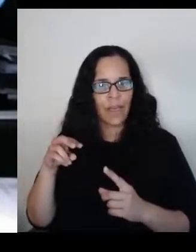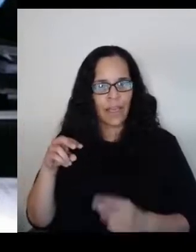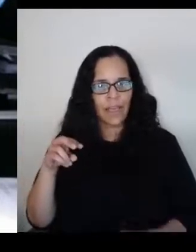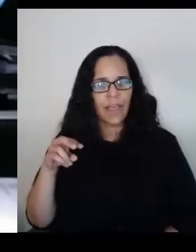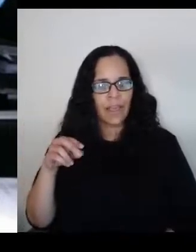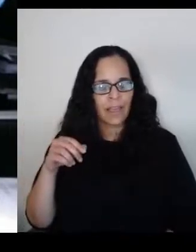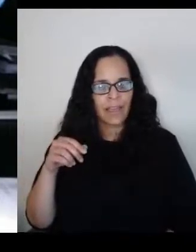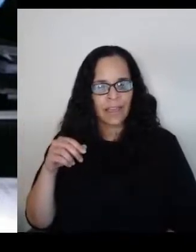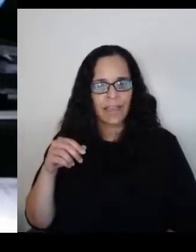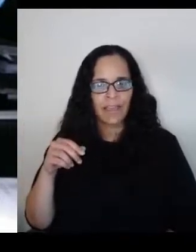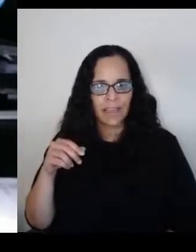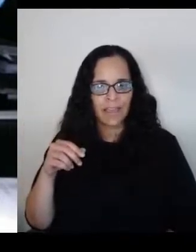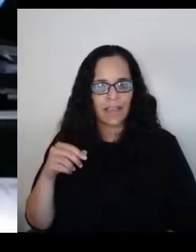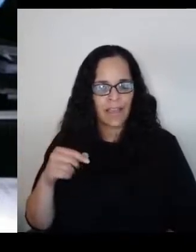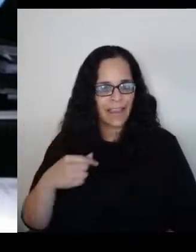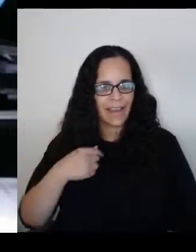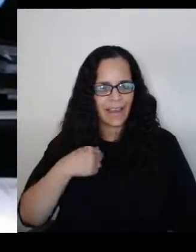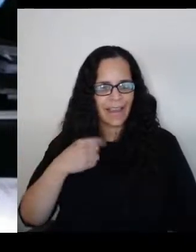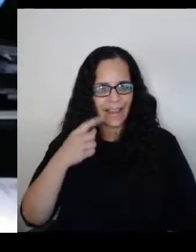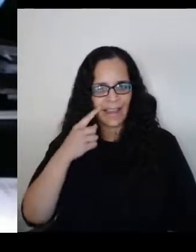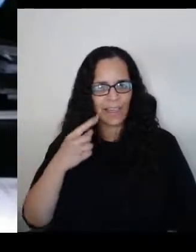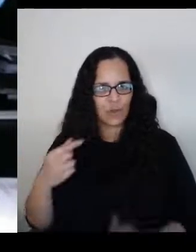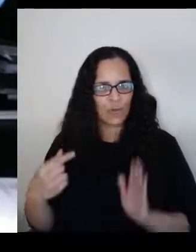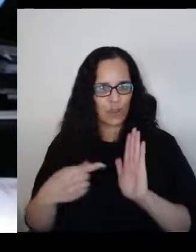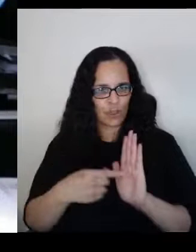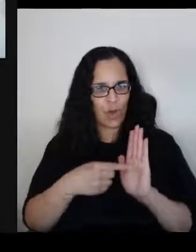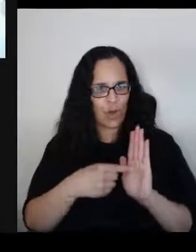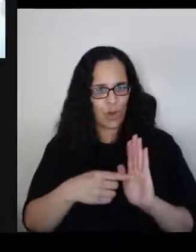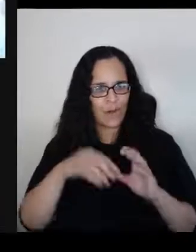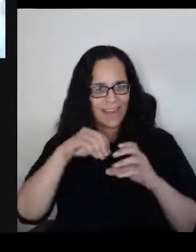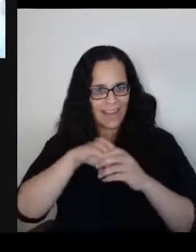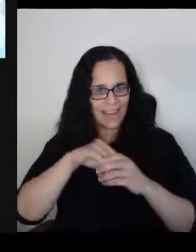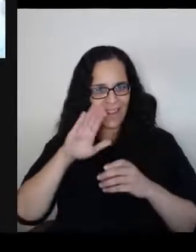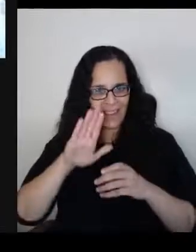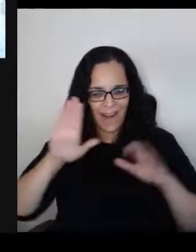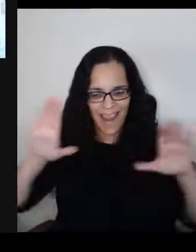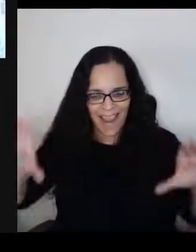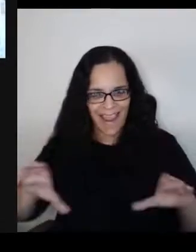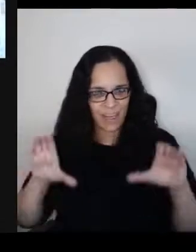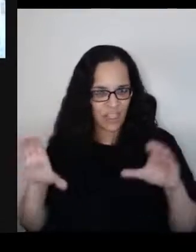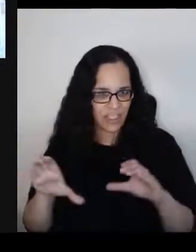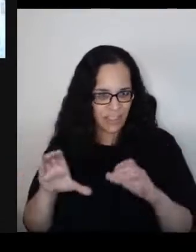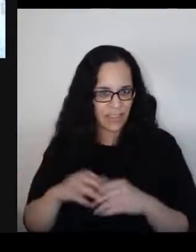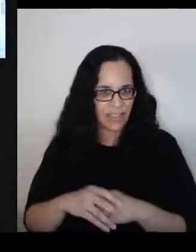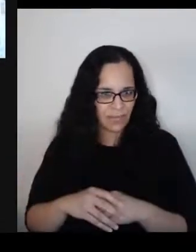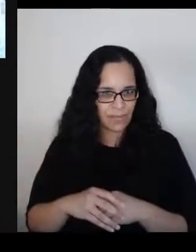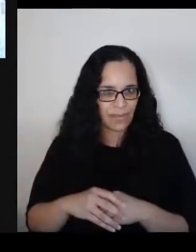it was reflected in their actions. I don't know that education,